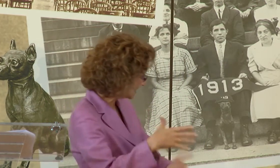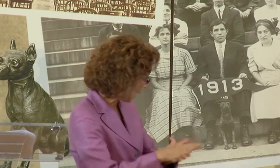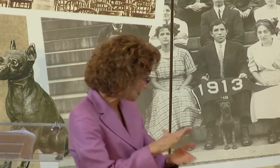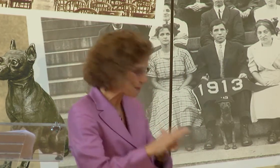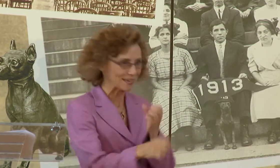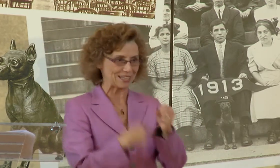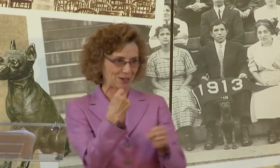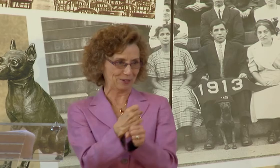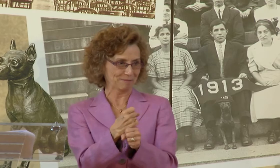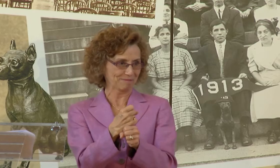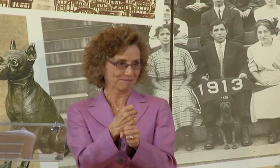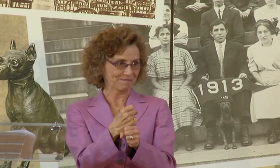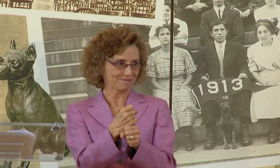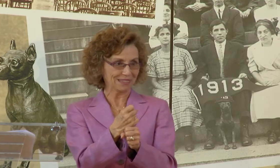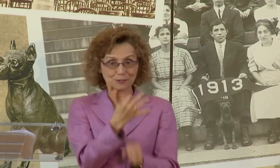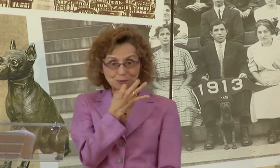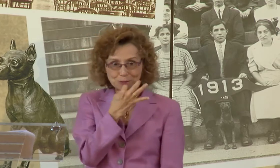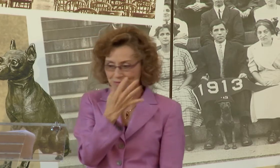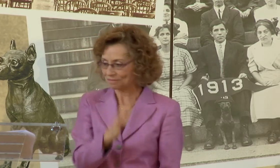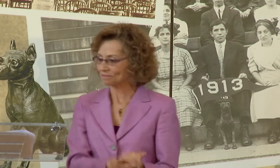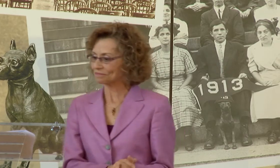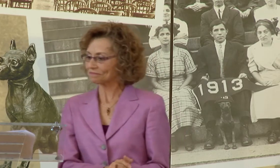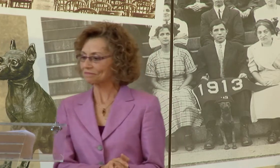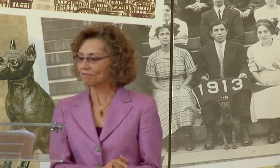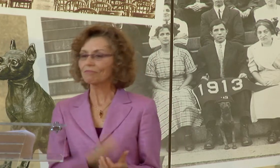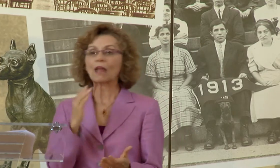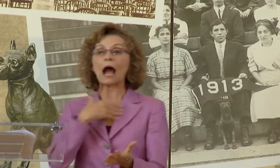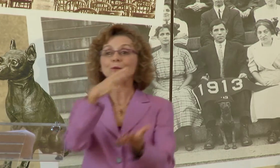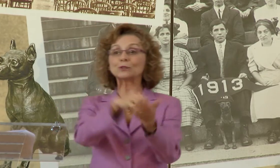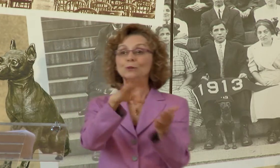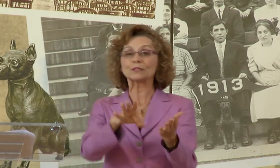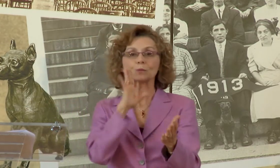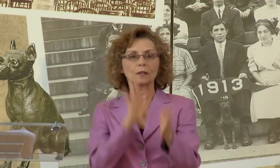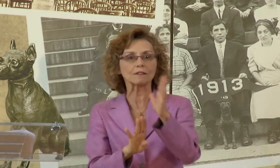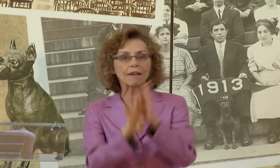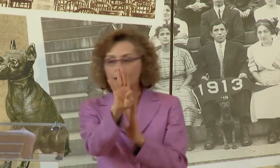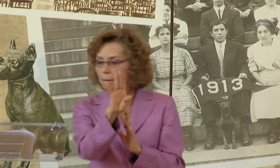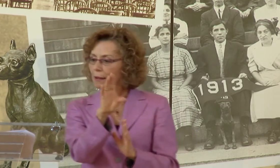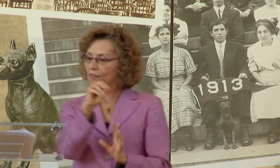FOR OUR STUDENTS DURING THIS NEXT UPCOMING ACADEMIC YEAR.